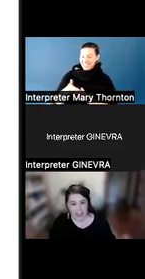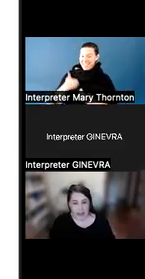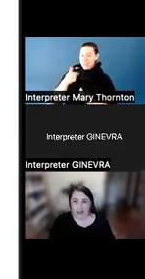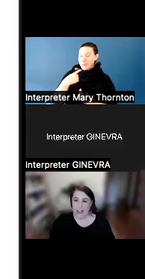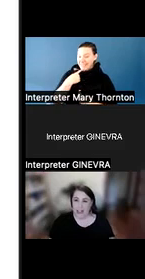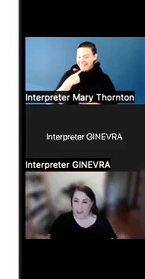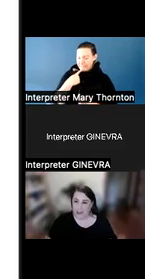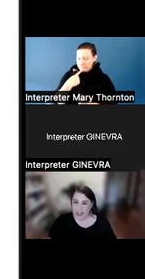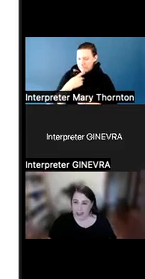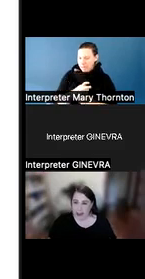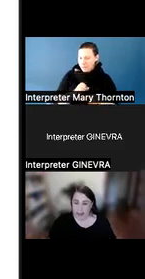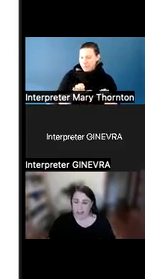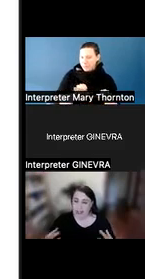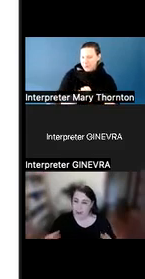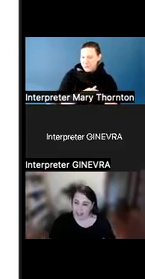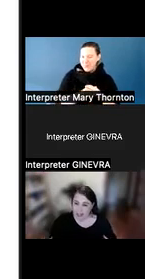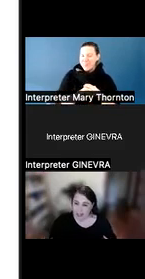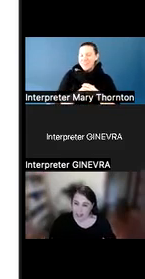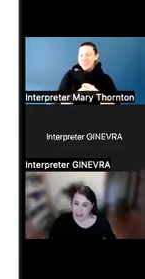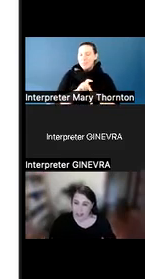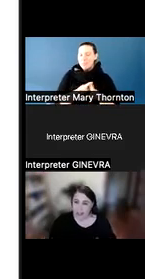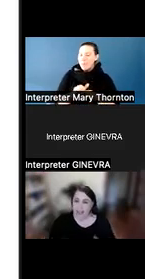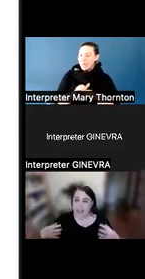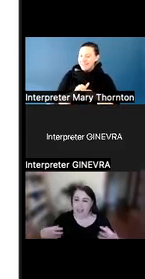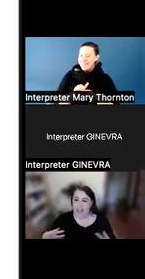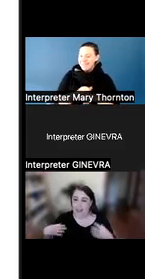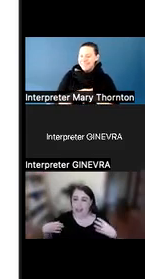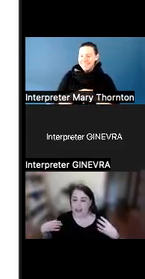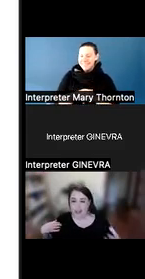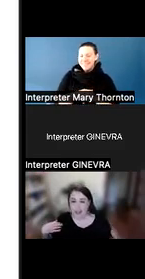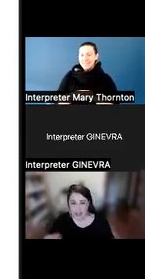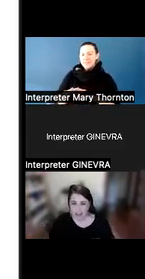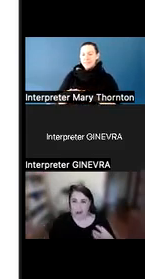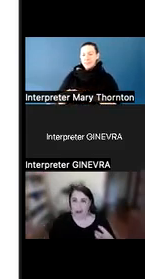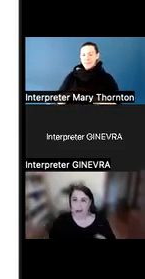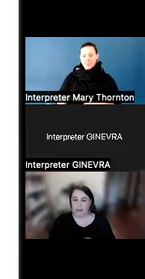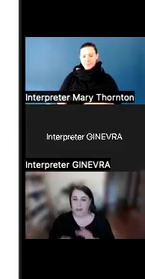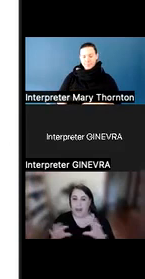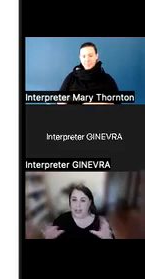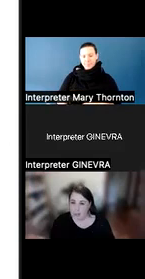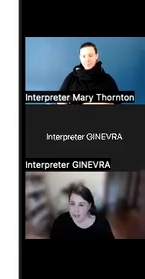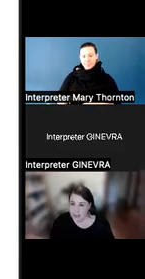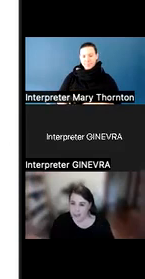We want to try to keep the class calm, keep ourselves calm, and try to keep our rate of speech